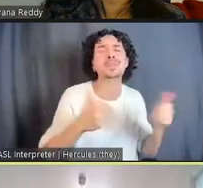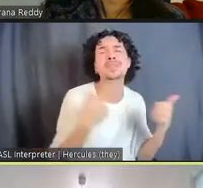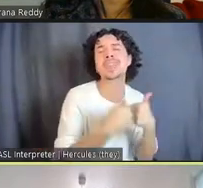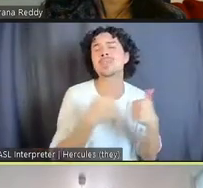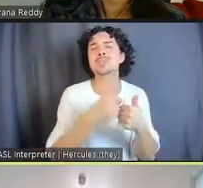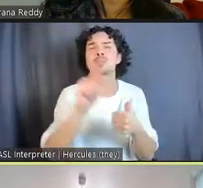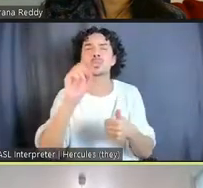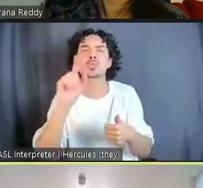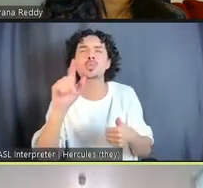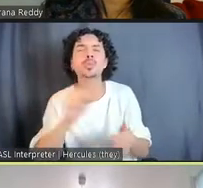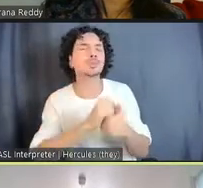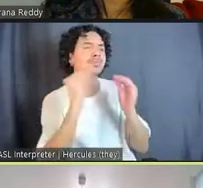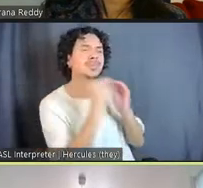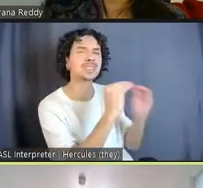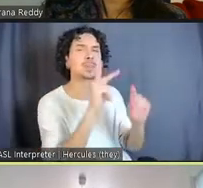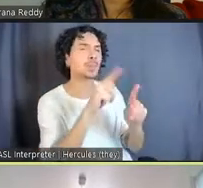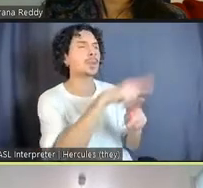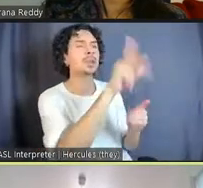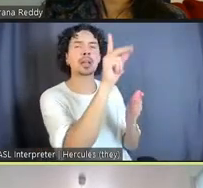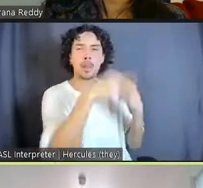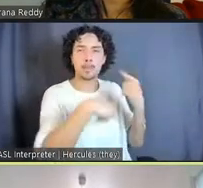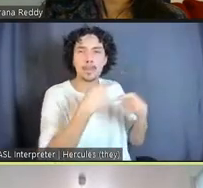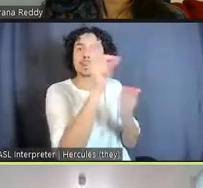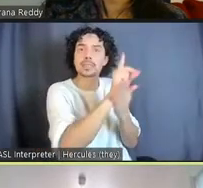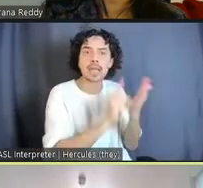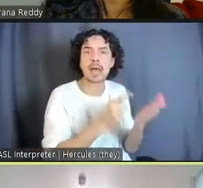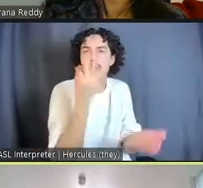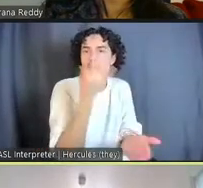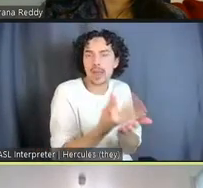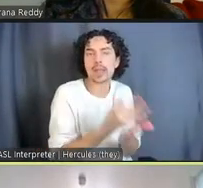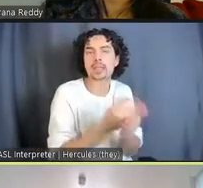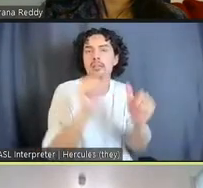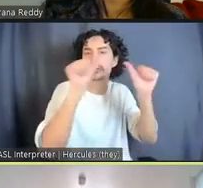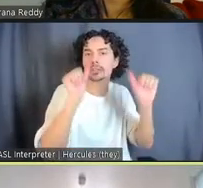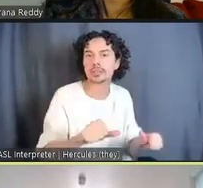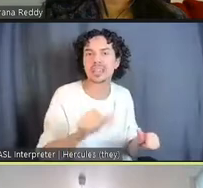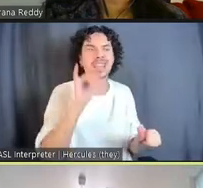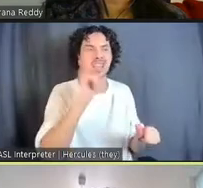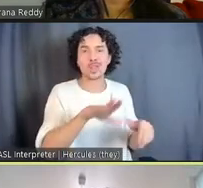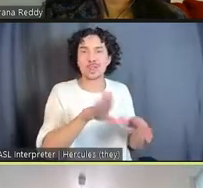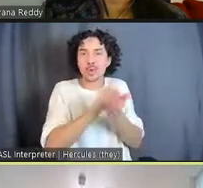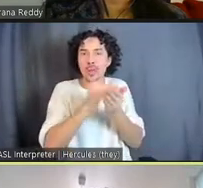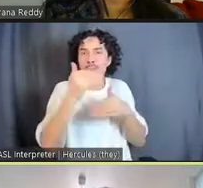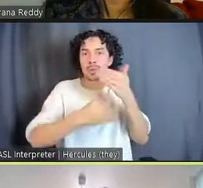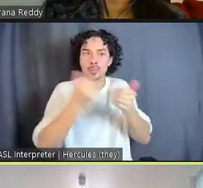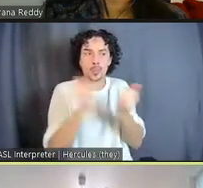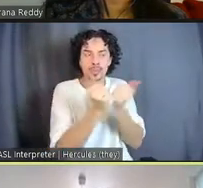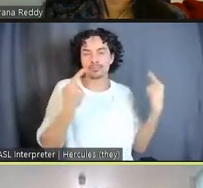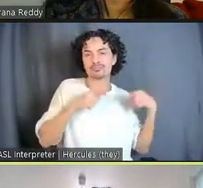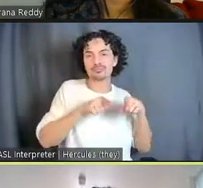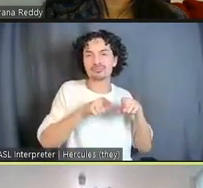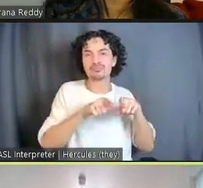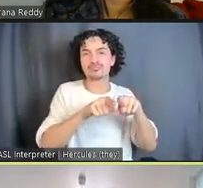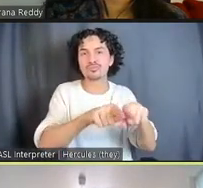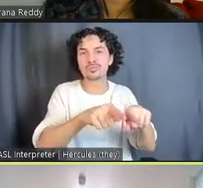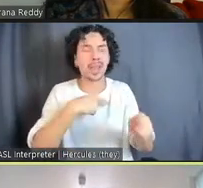architecture and design, learn about financing, right? So, it's a co-learning process. They're learning about all the things I know, I'm also learning about their